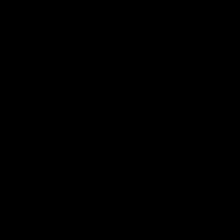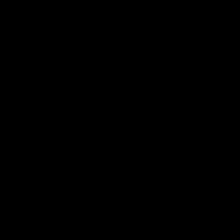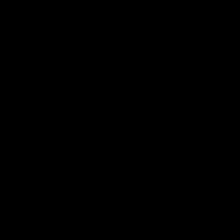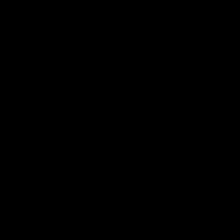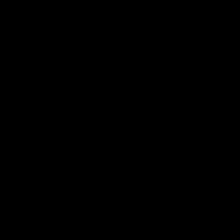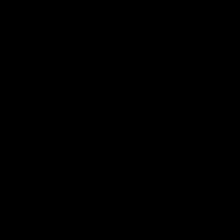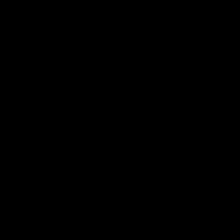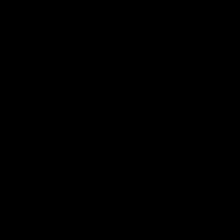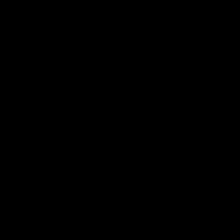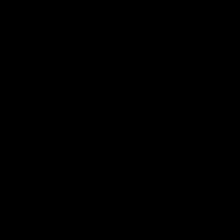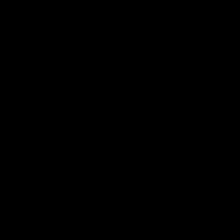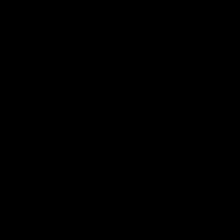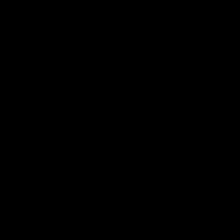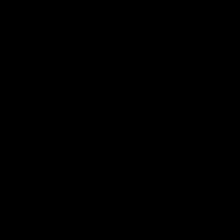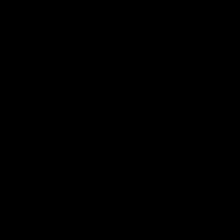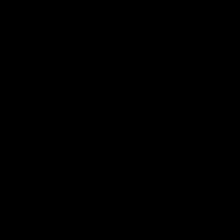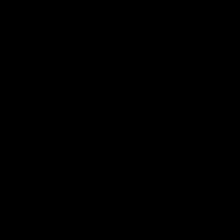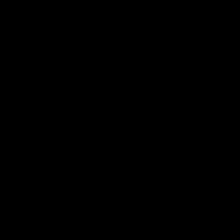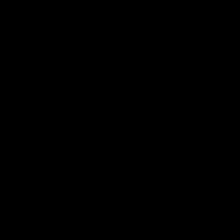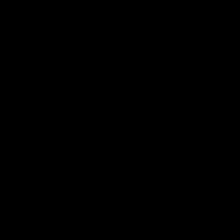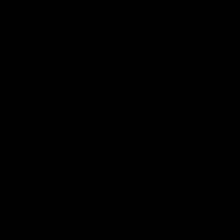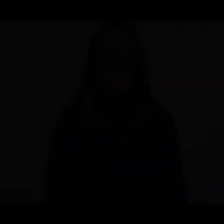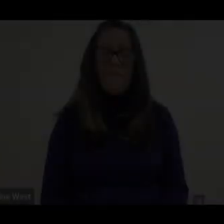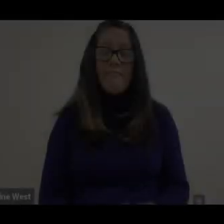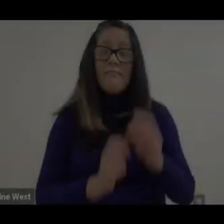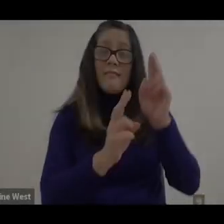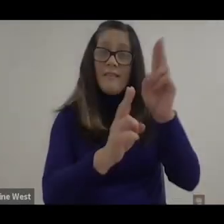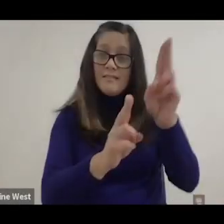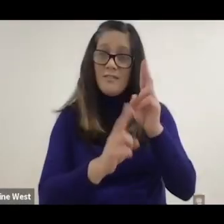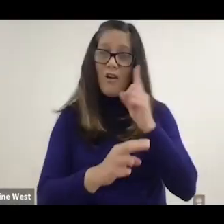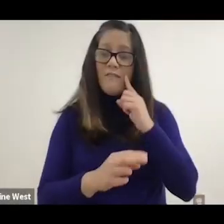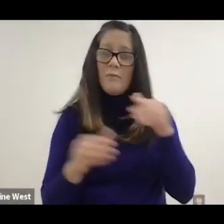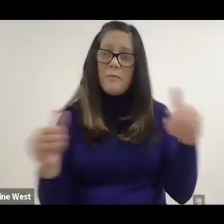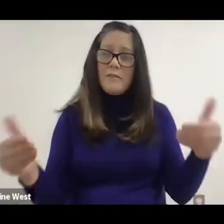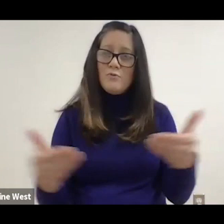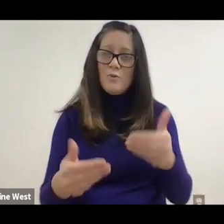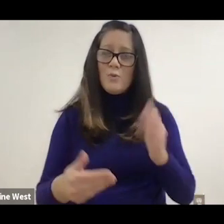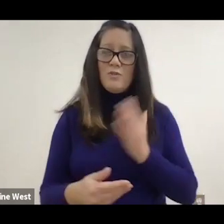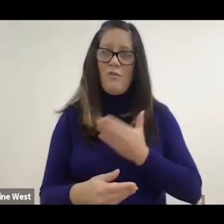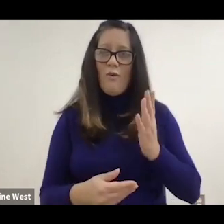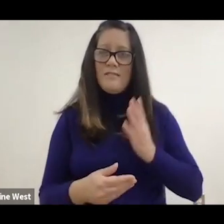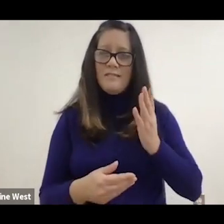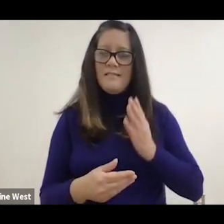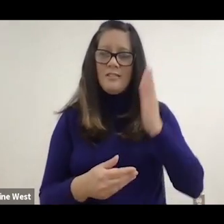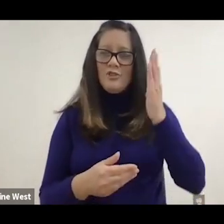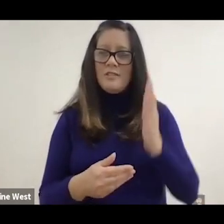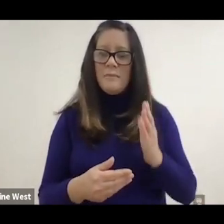It's an honor for me to introduce our distinguished speaker,